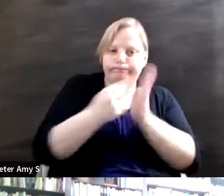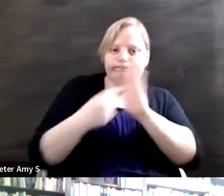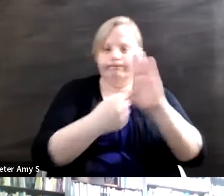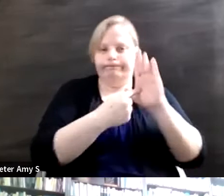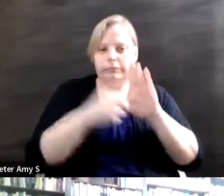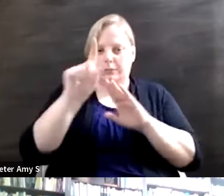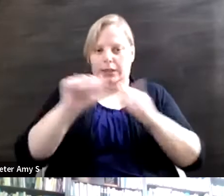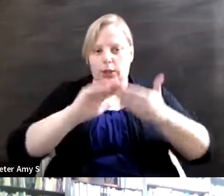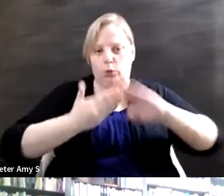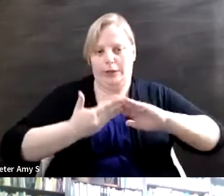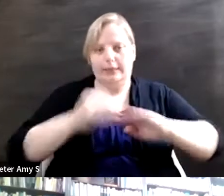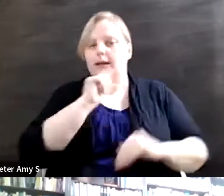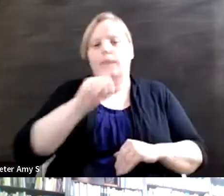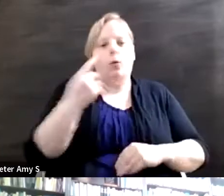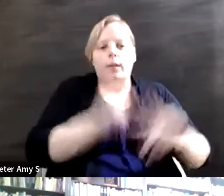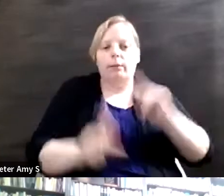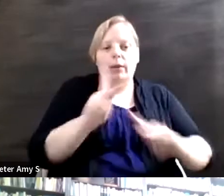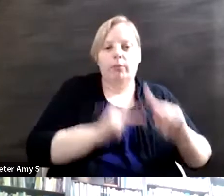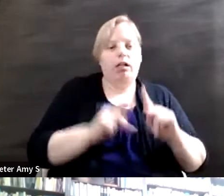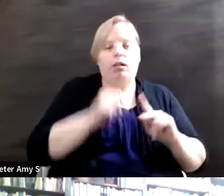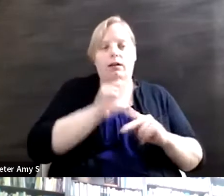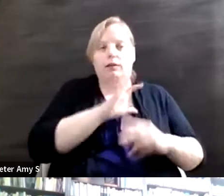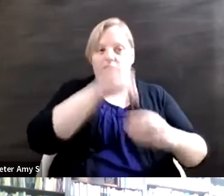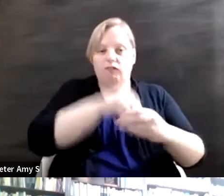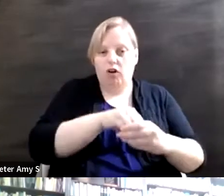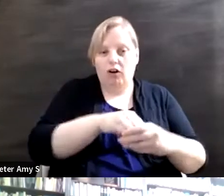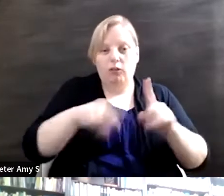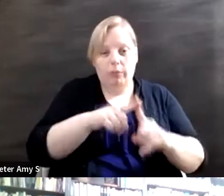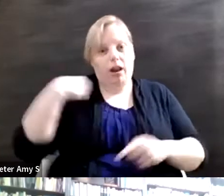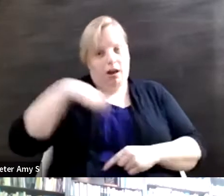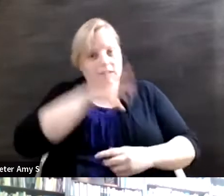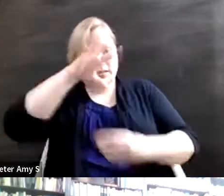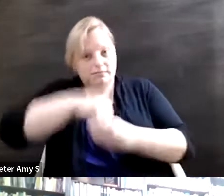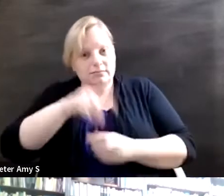for not just people outside of the disability community but us internally as well because,